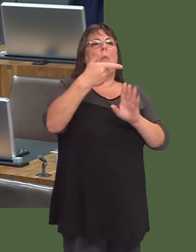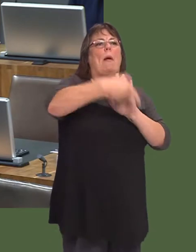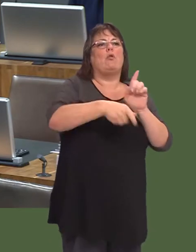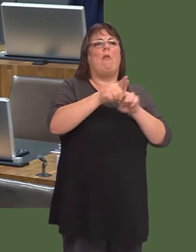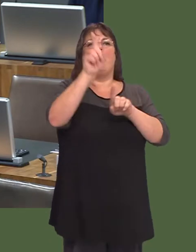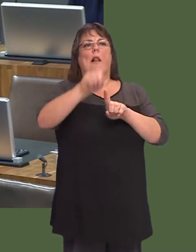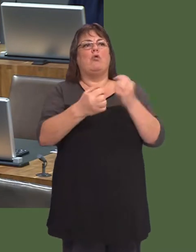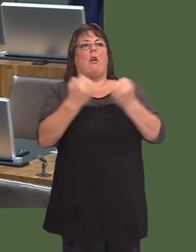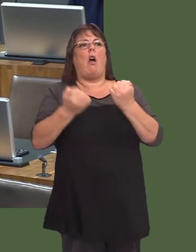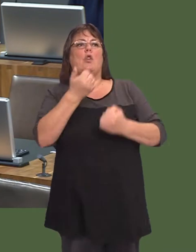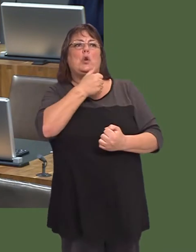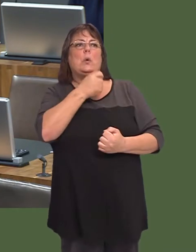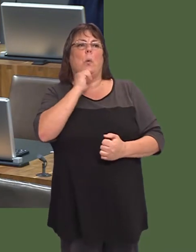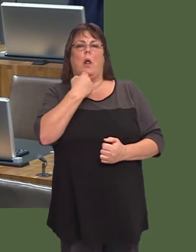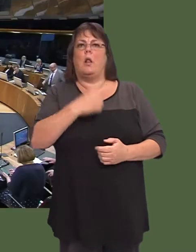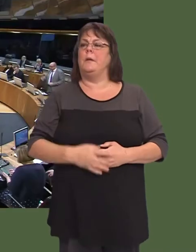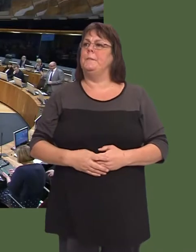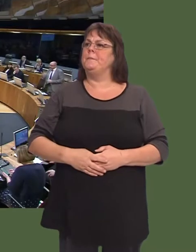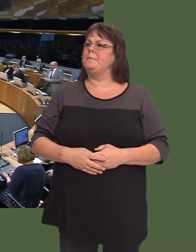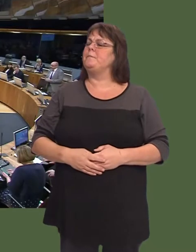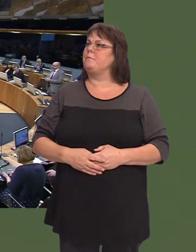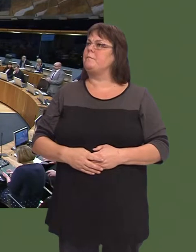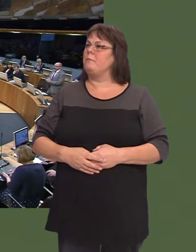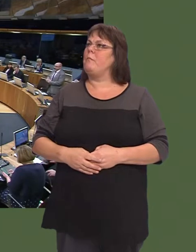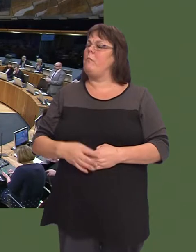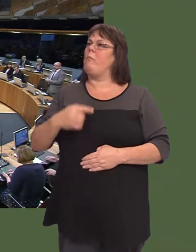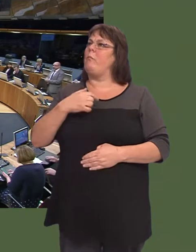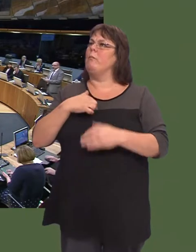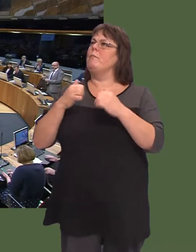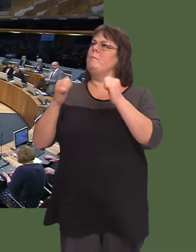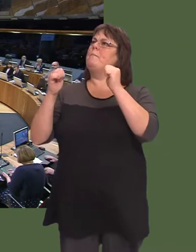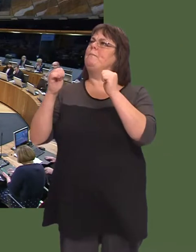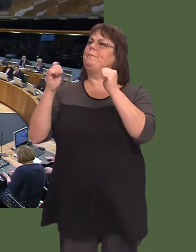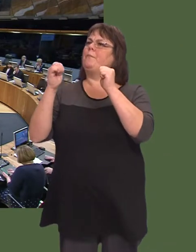Simon Thomas: Rwyín cytunoín llwyr ‚ír pwynt ynglyn ‚ cherbydau trydan, felly mi